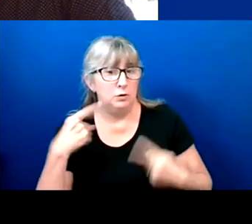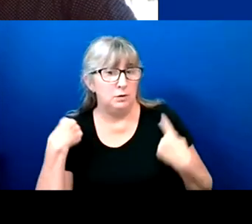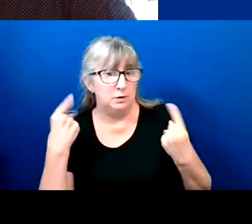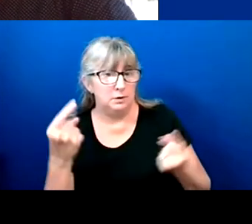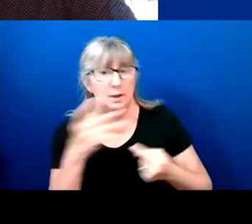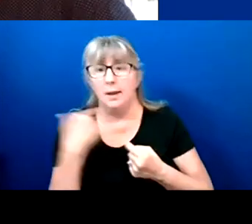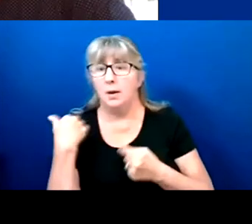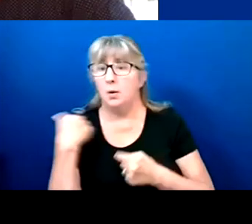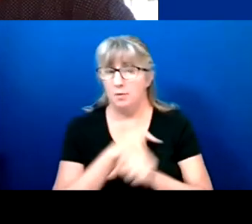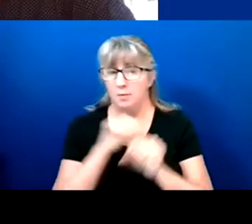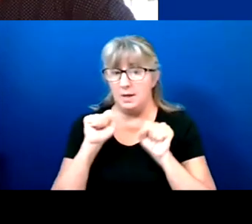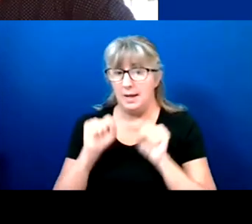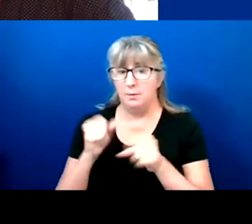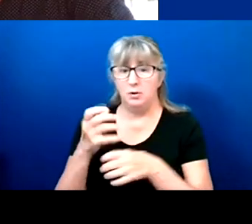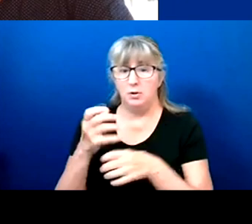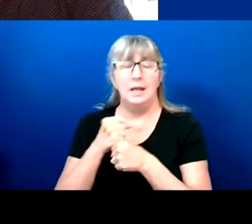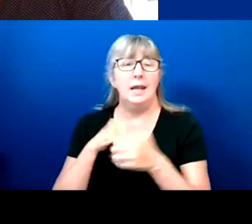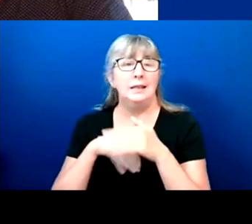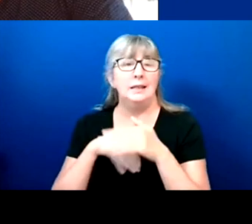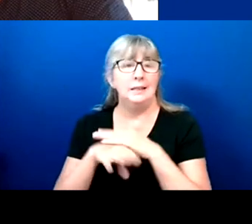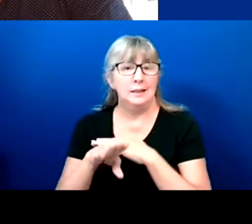We've actually been able to get accessible voting from home.